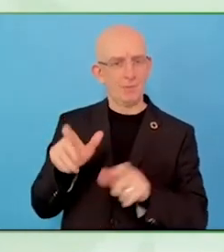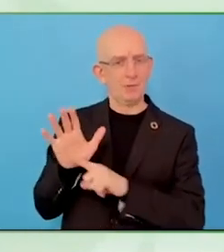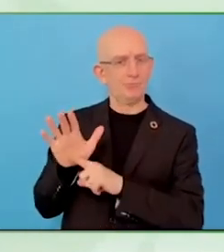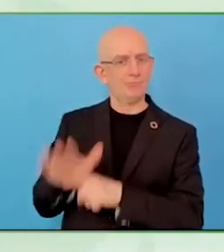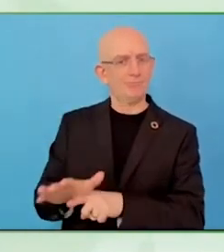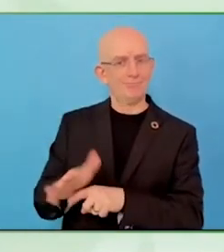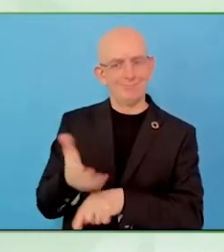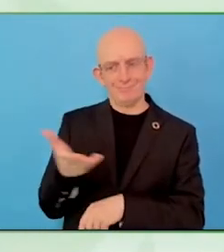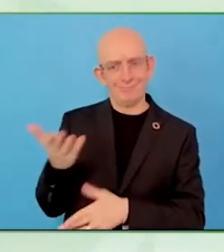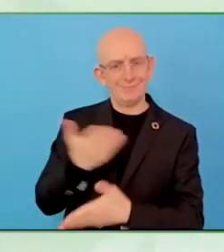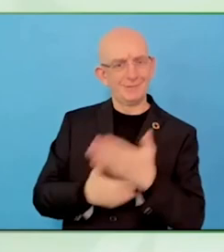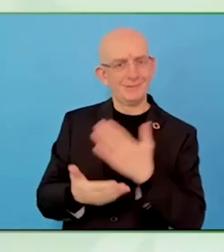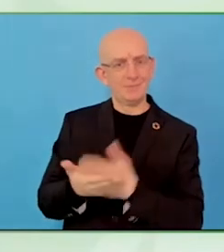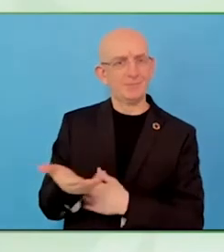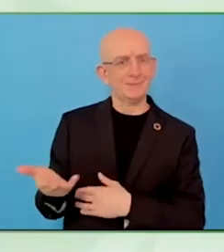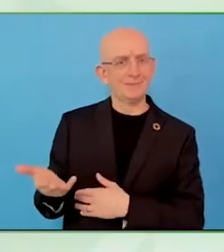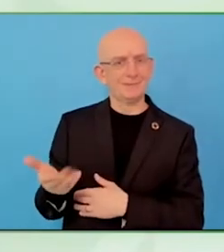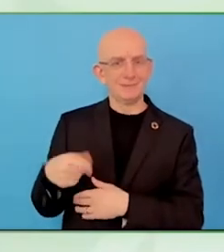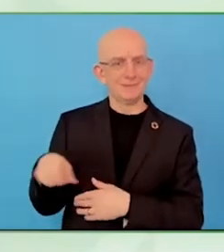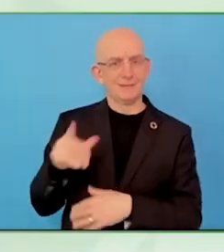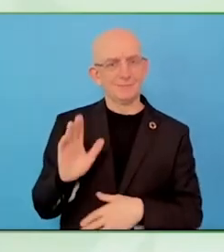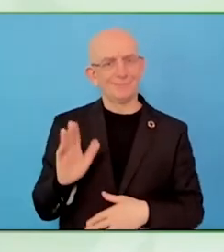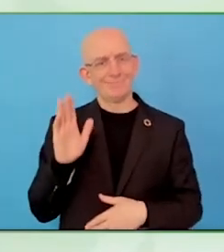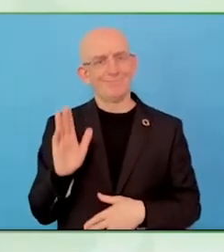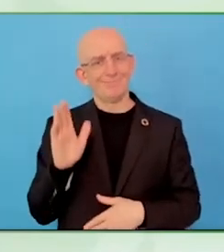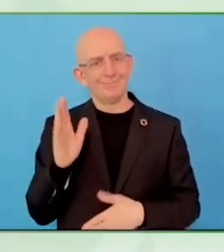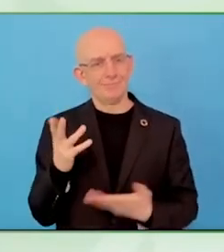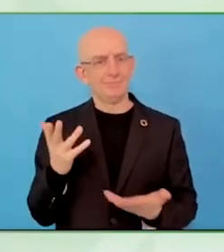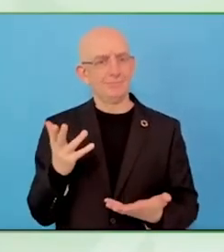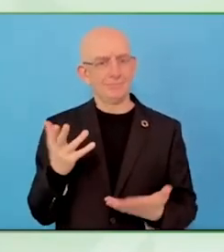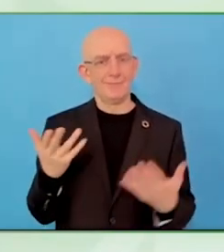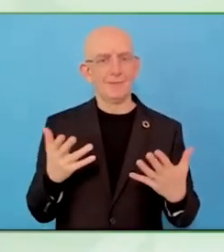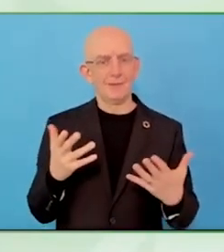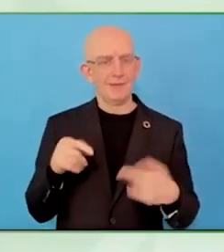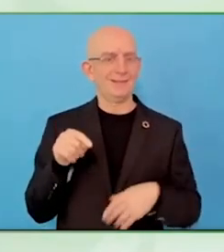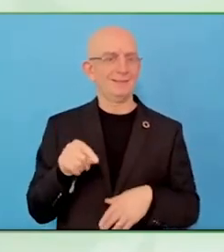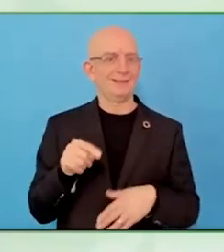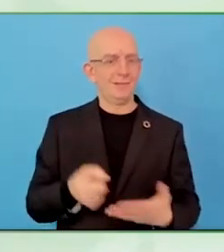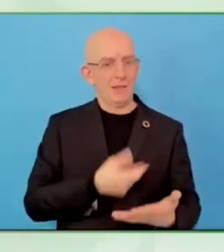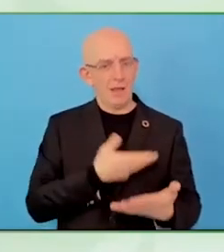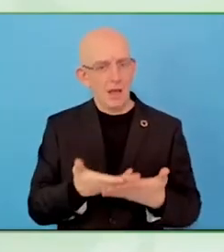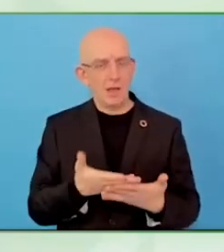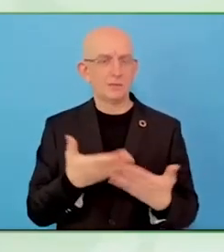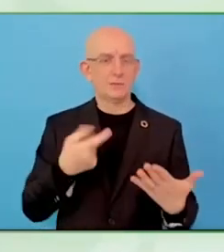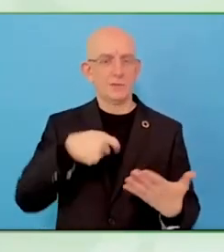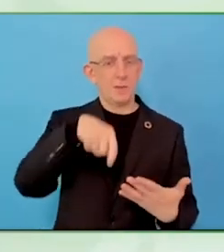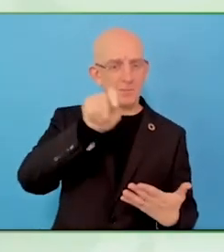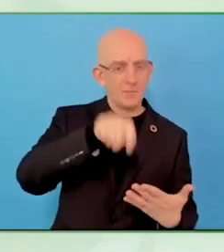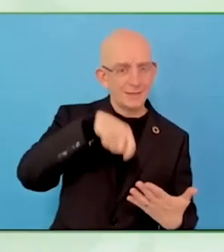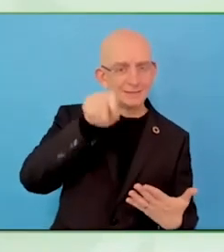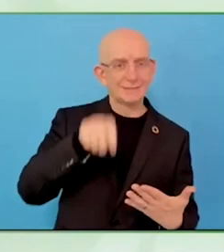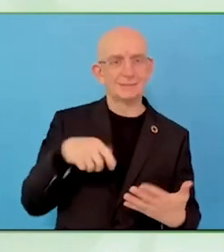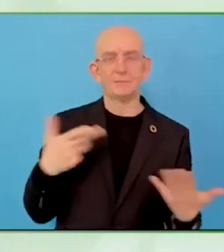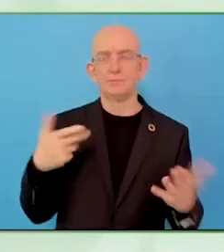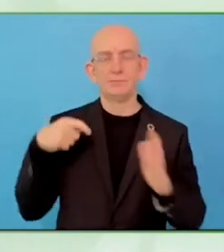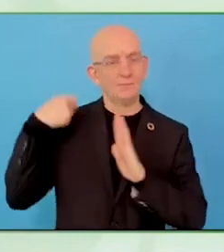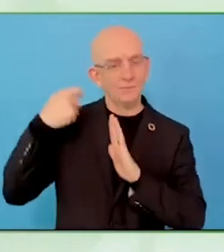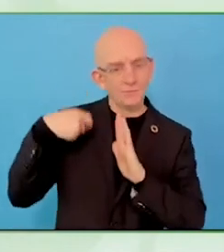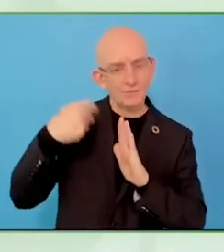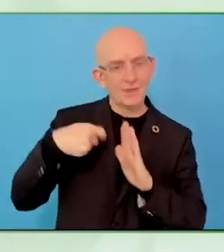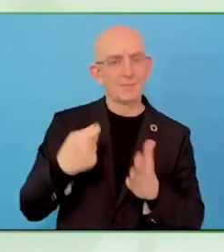Actually we used art in different ways, first, art could be a tool